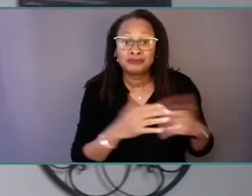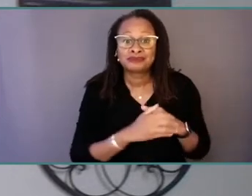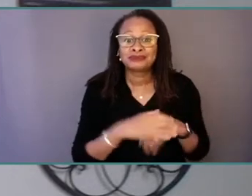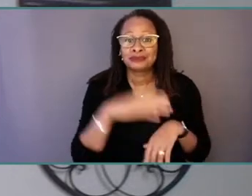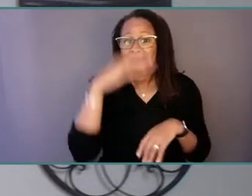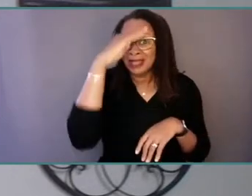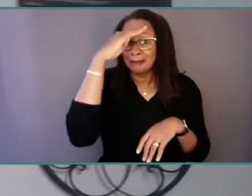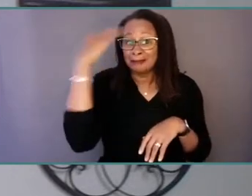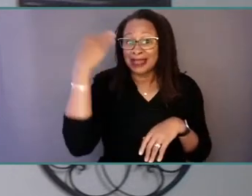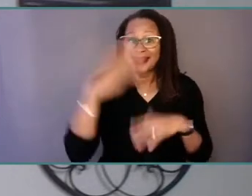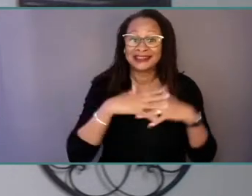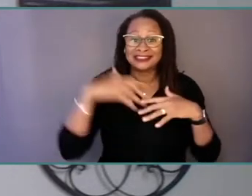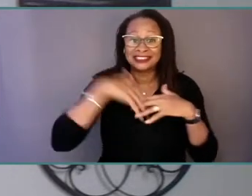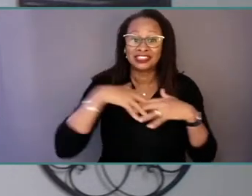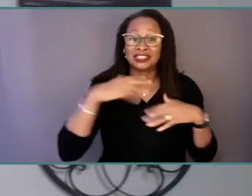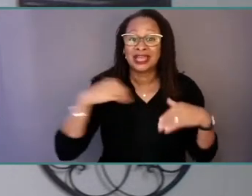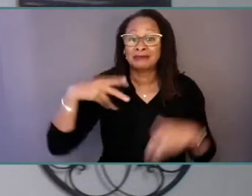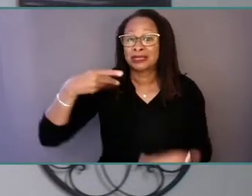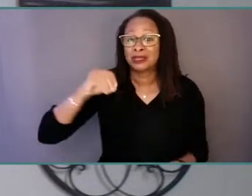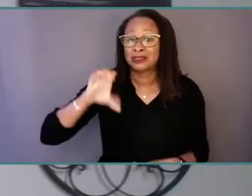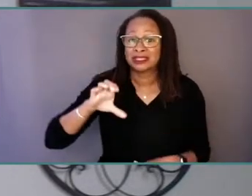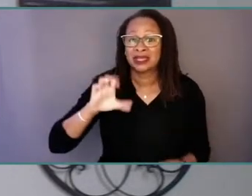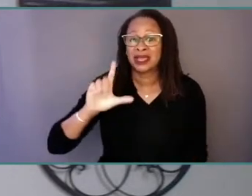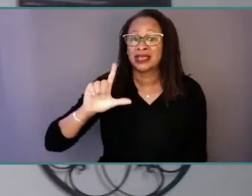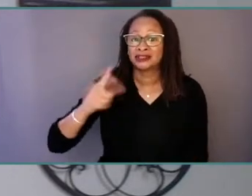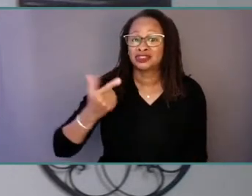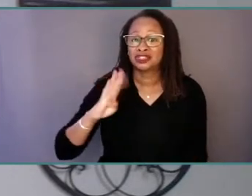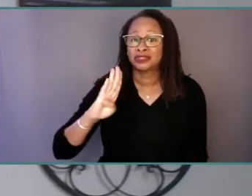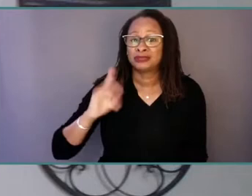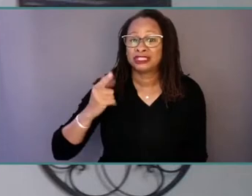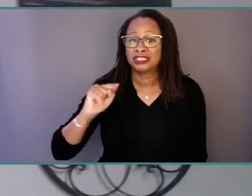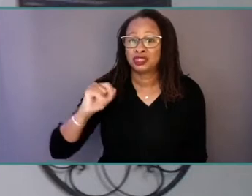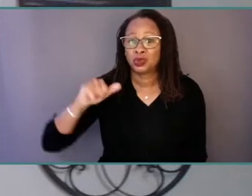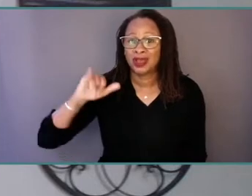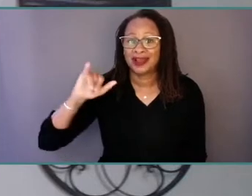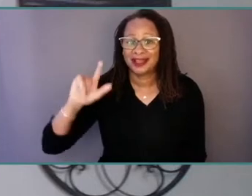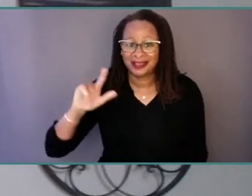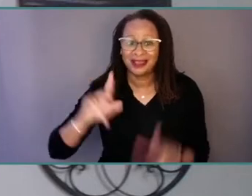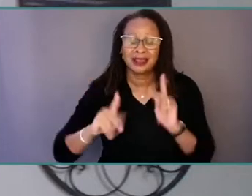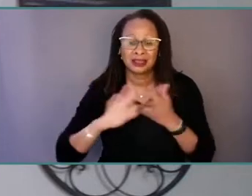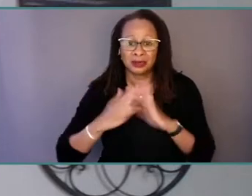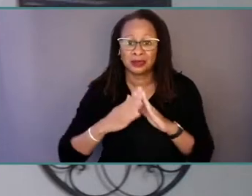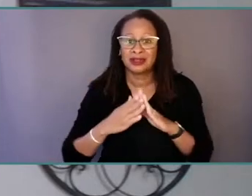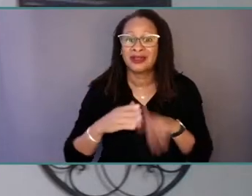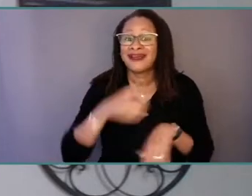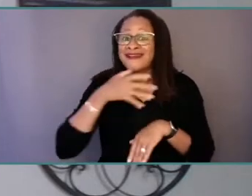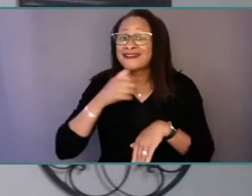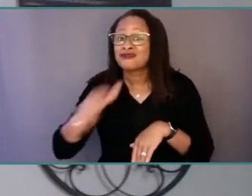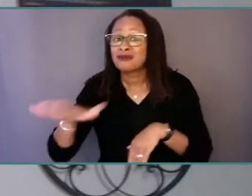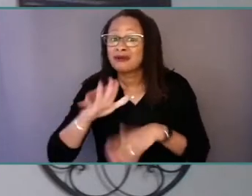LGBTQIA+ communities, rural communities, immigrants, refugees, and non-English-speaking people,